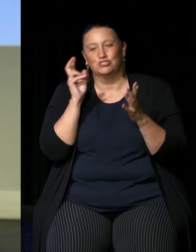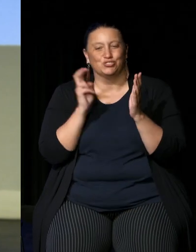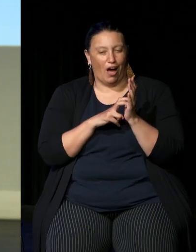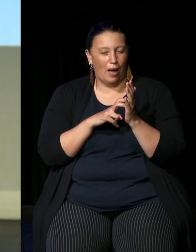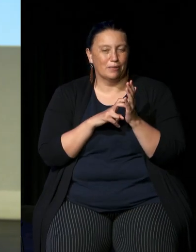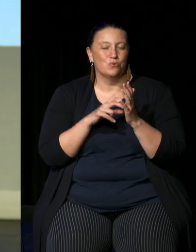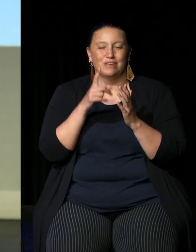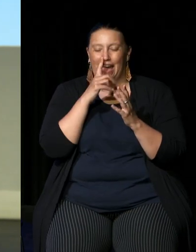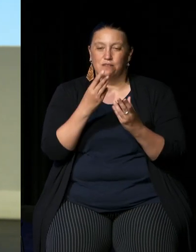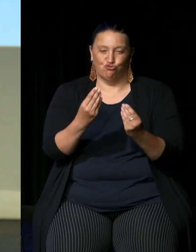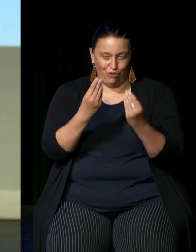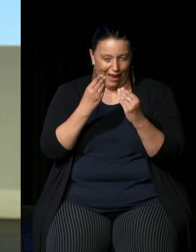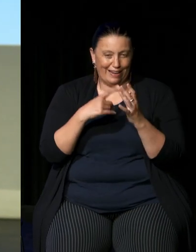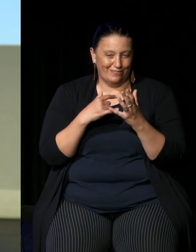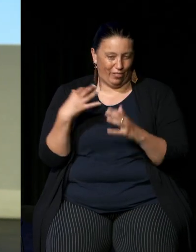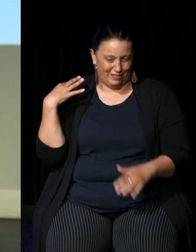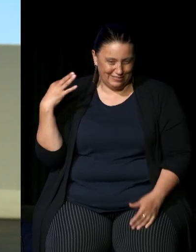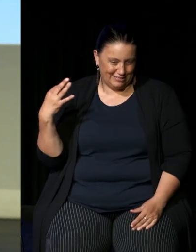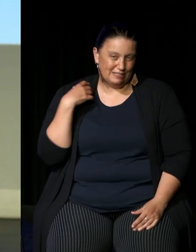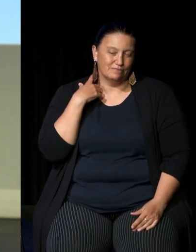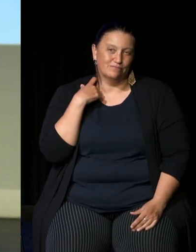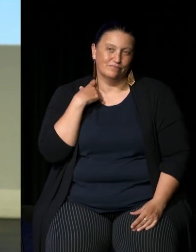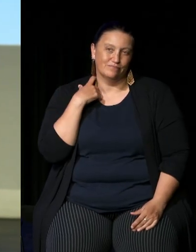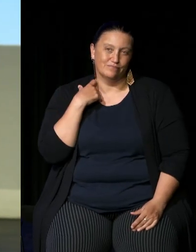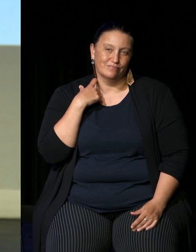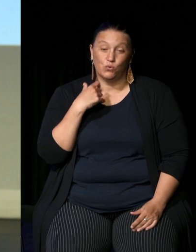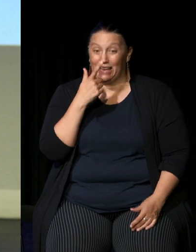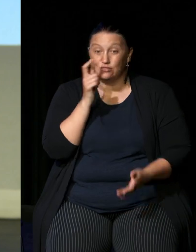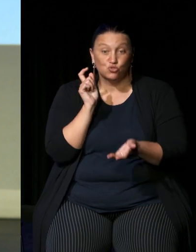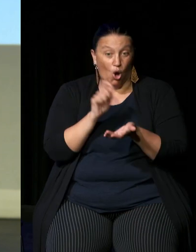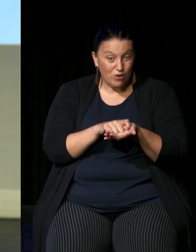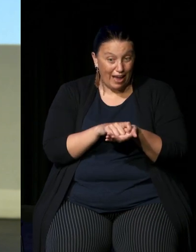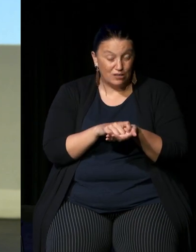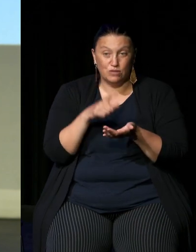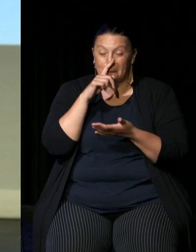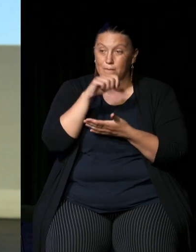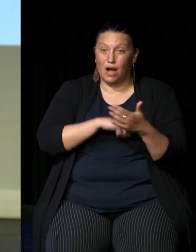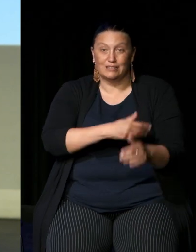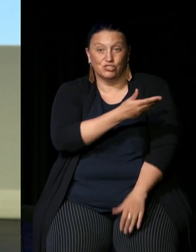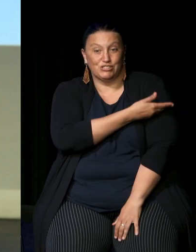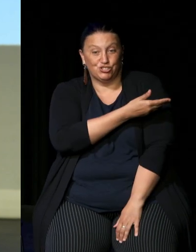can be trained as a volunteer you can donate you can buy a T-shirt and become a human billboard